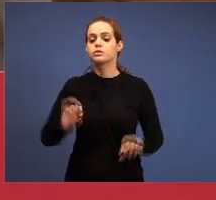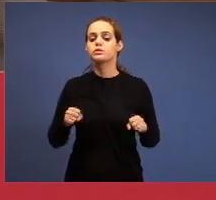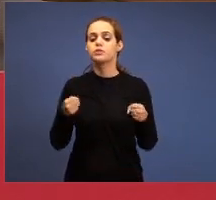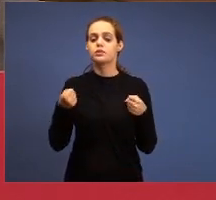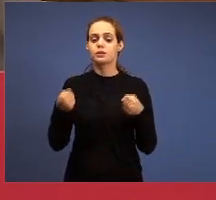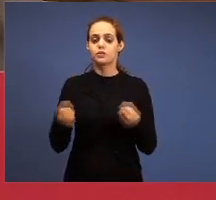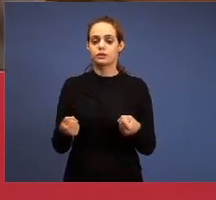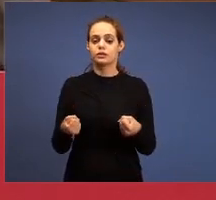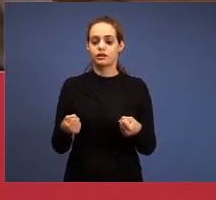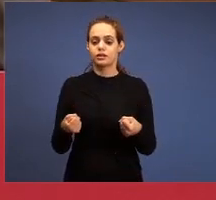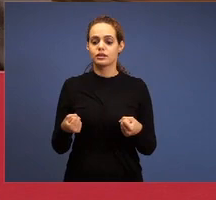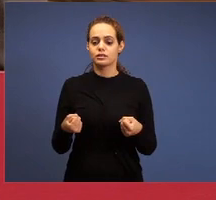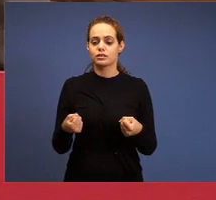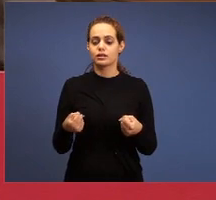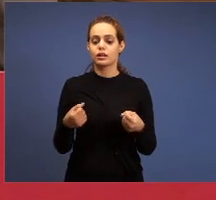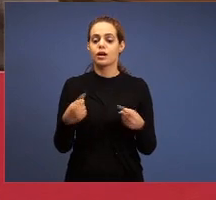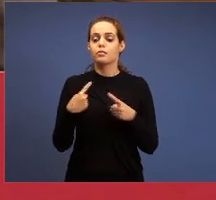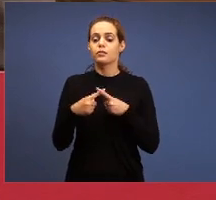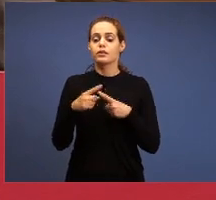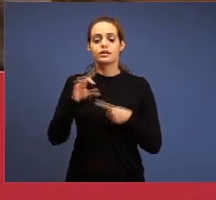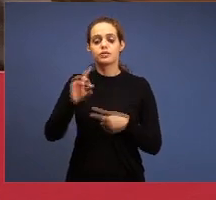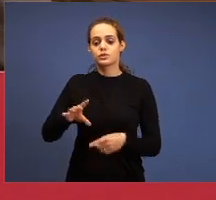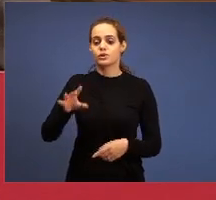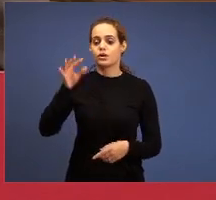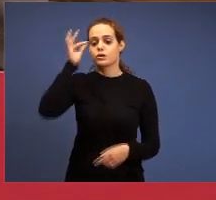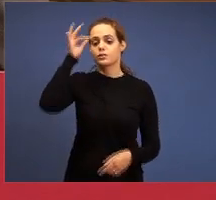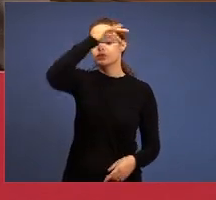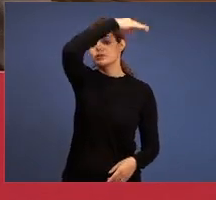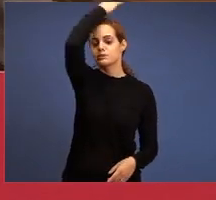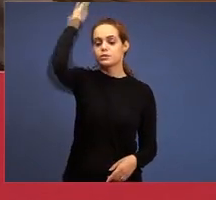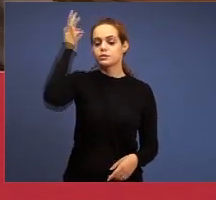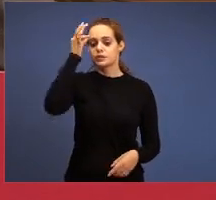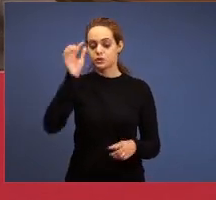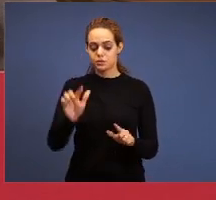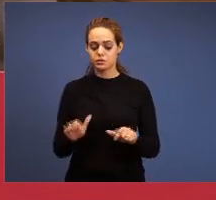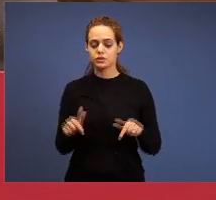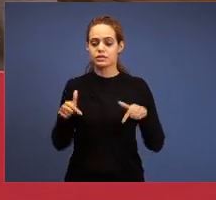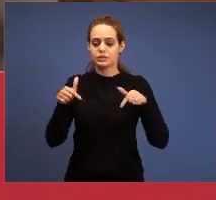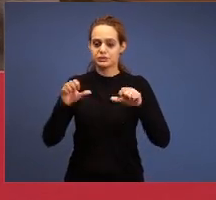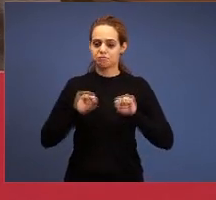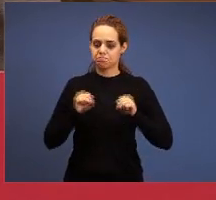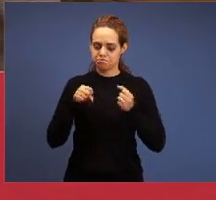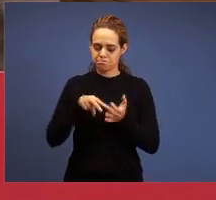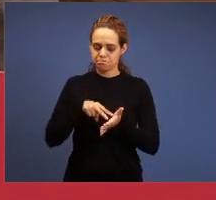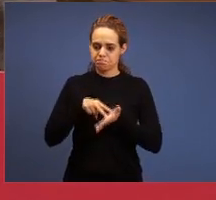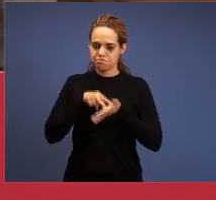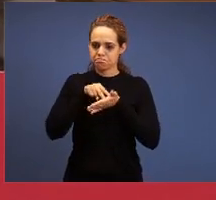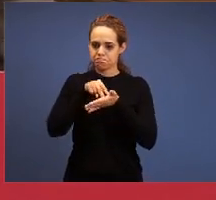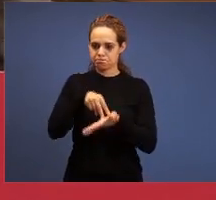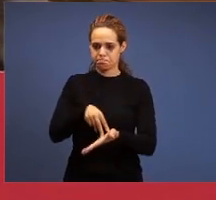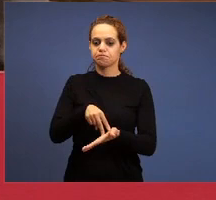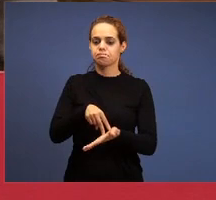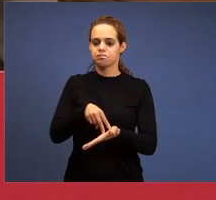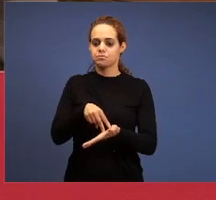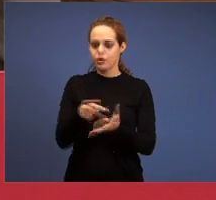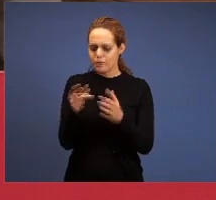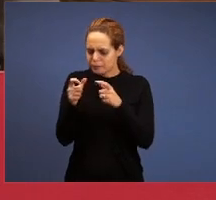operation of the Holy Spirit to strengthen this small group that was here, just the